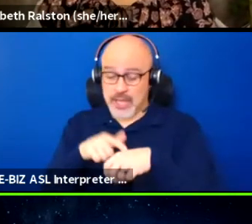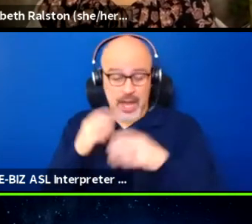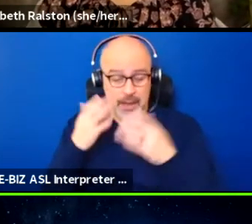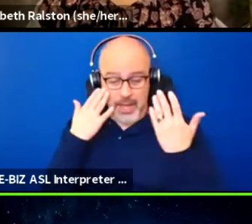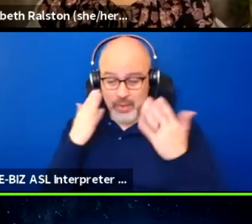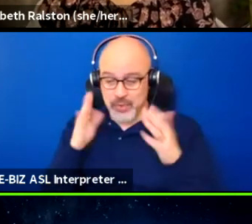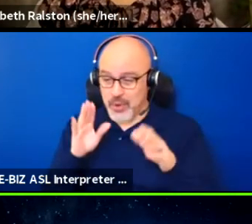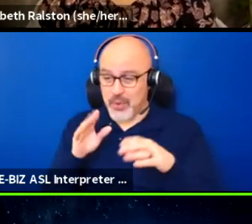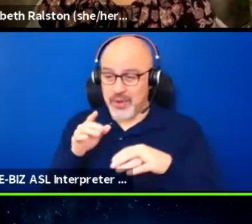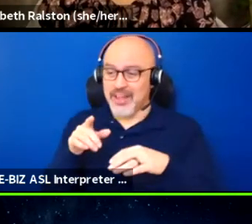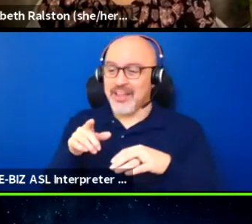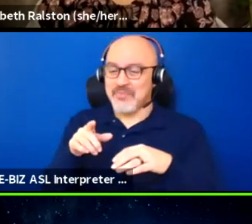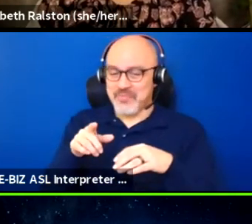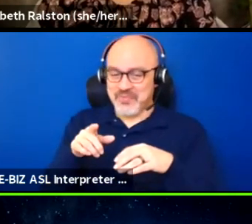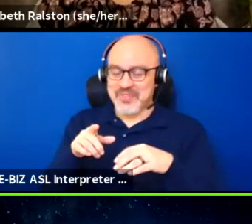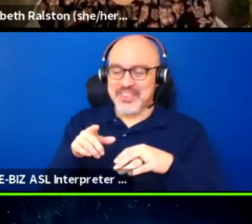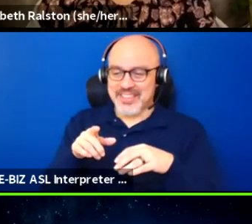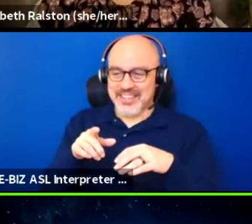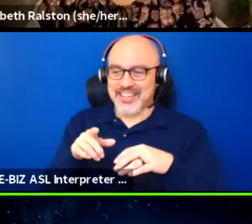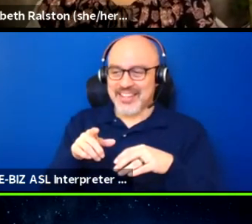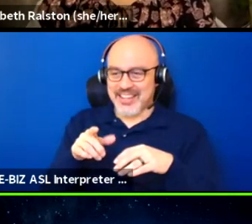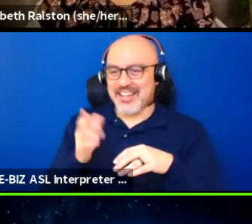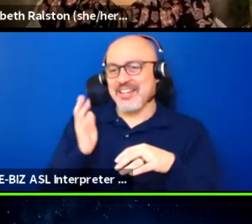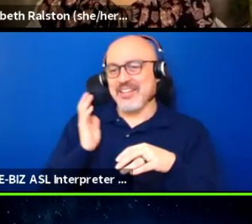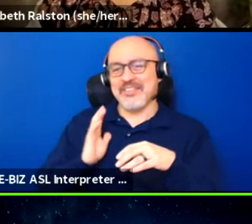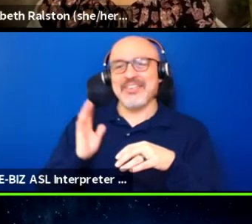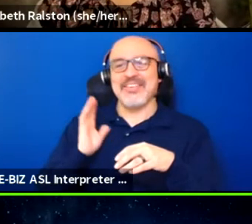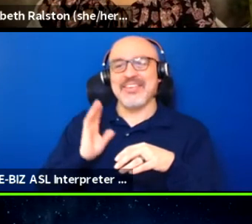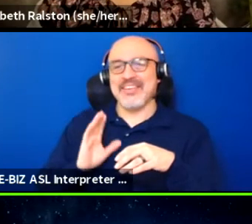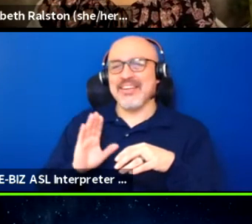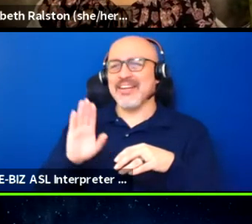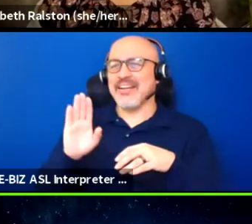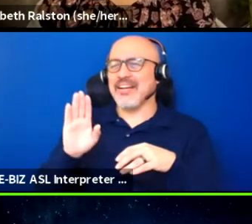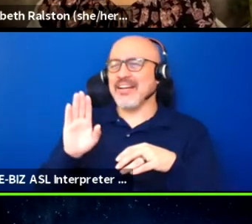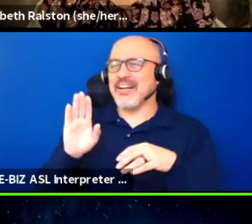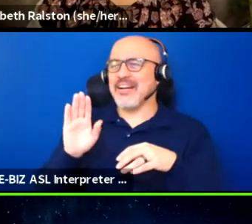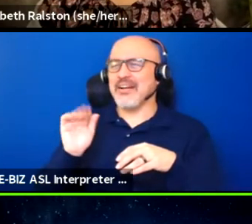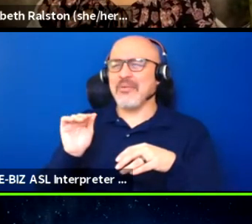When the Basquiat was at the Seattle Art Museum.